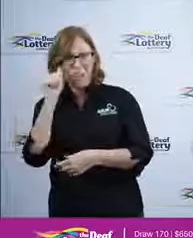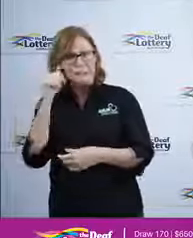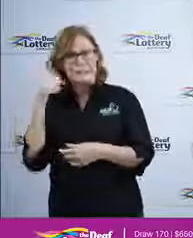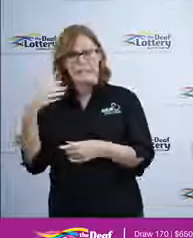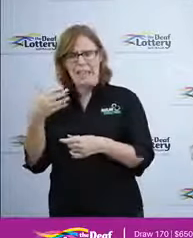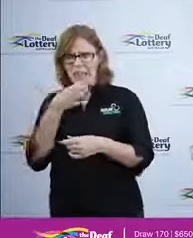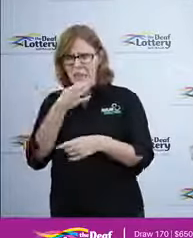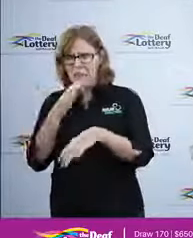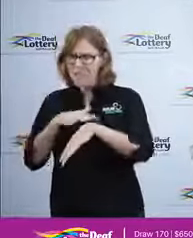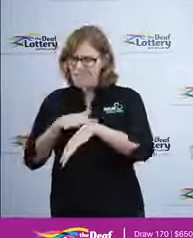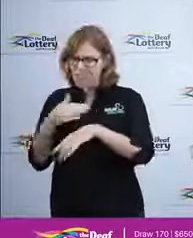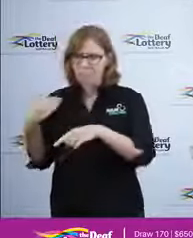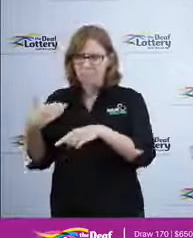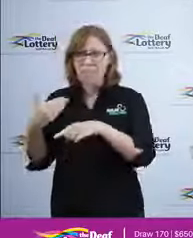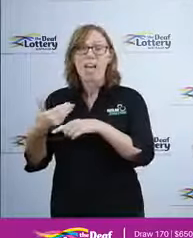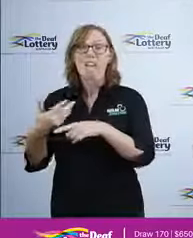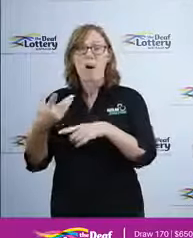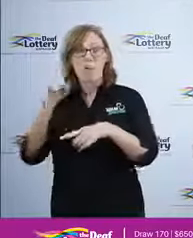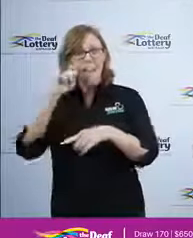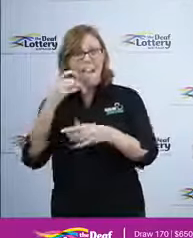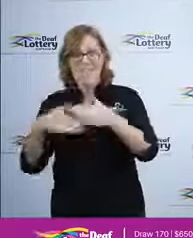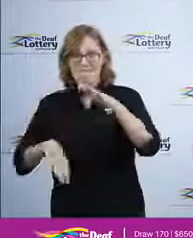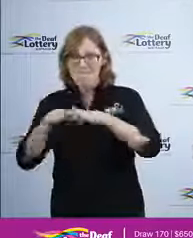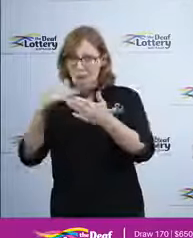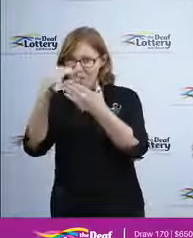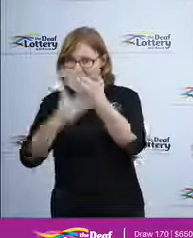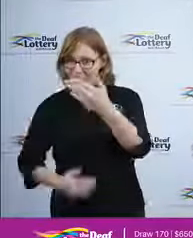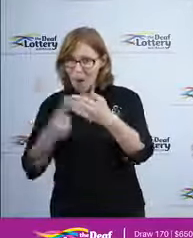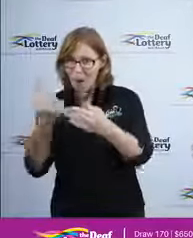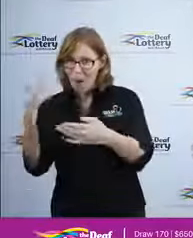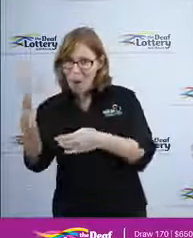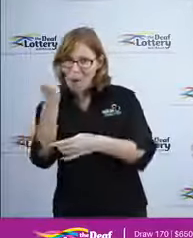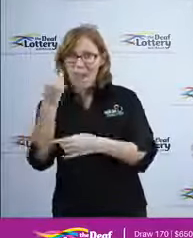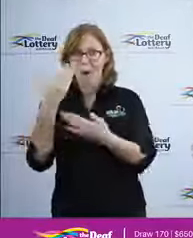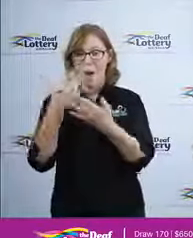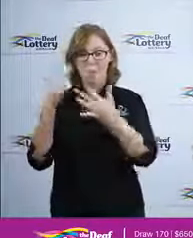Lottery winners on our website by 6pm Australian Eastern Standard Time this evening.